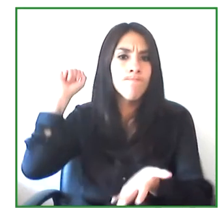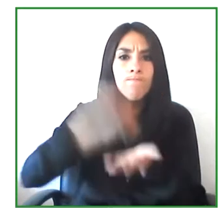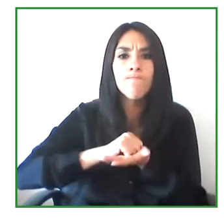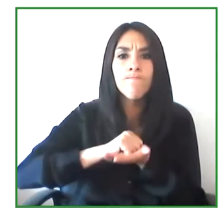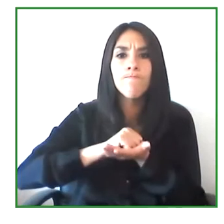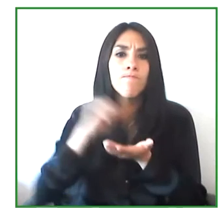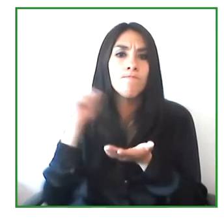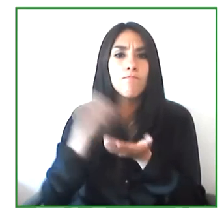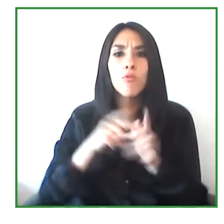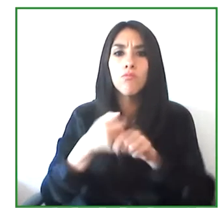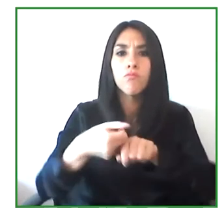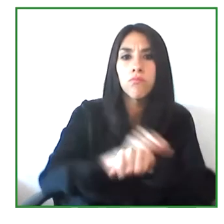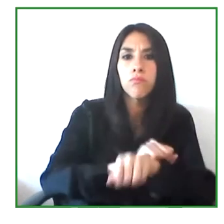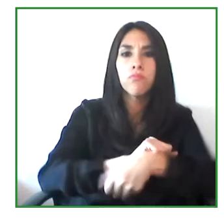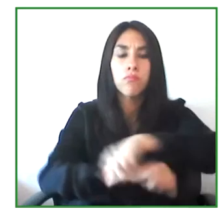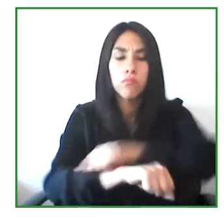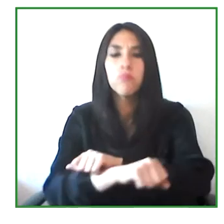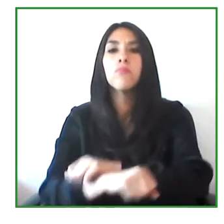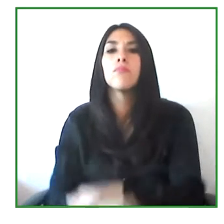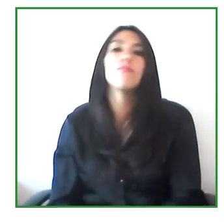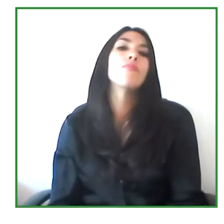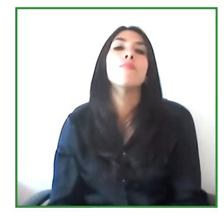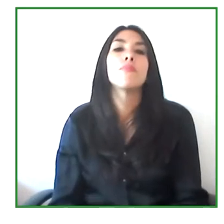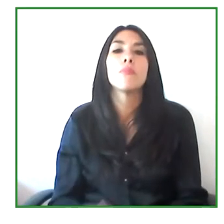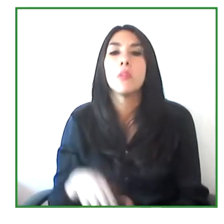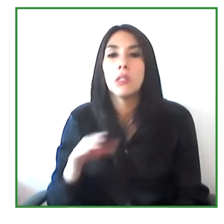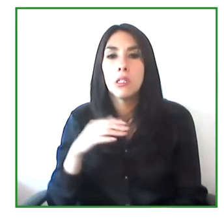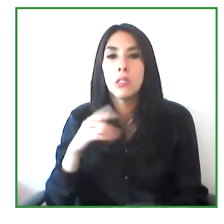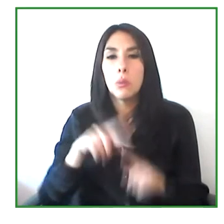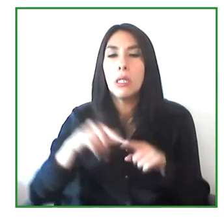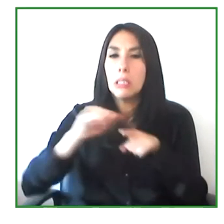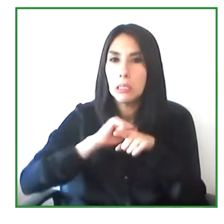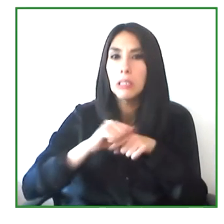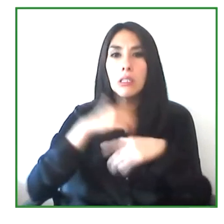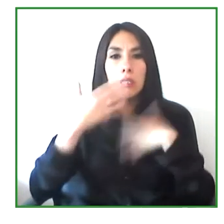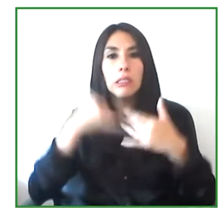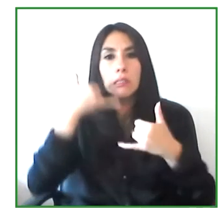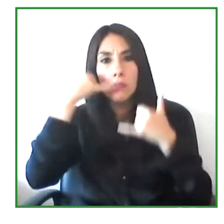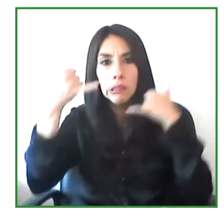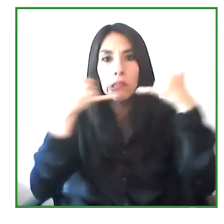And so we were able to continue with our work thanks to the recognition